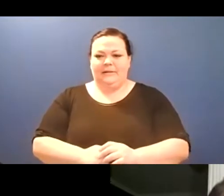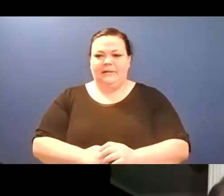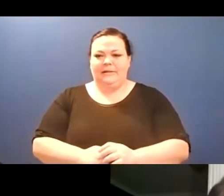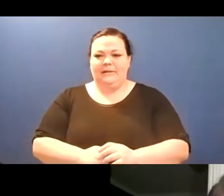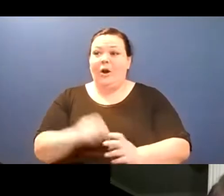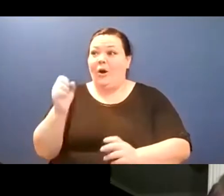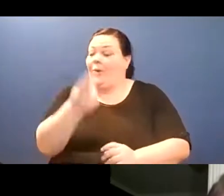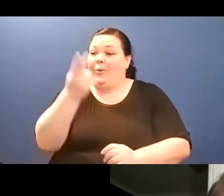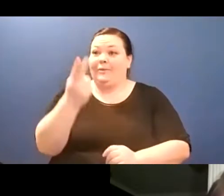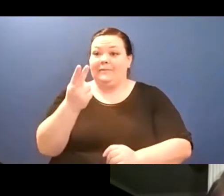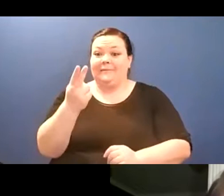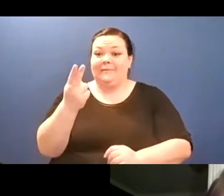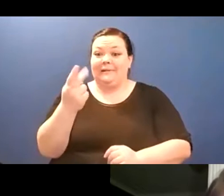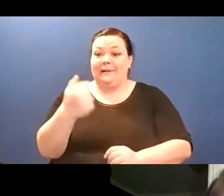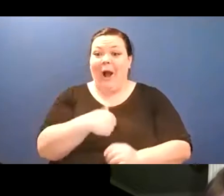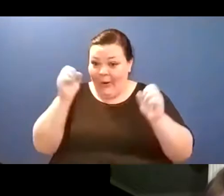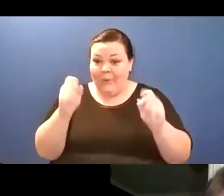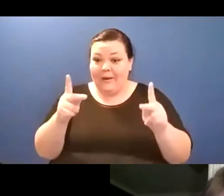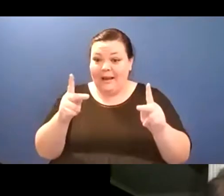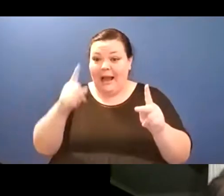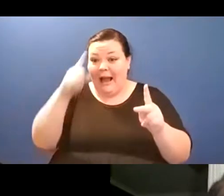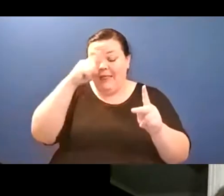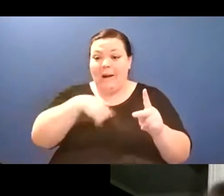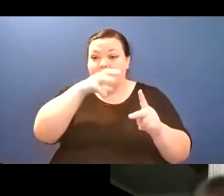um, it feels like having a translator, i mean, that's what you are, and I'm,